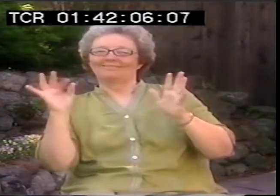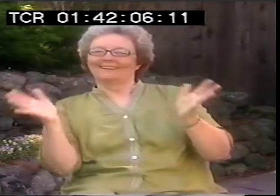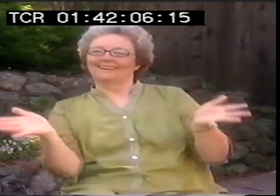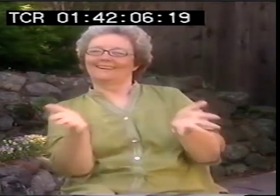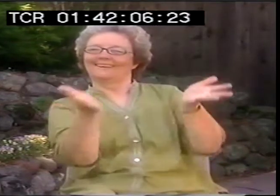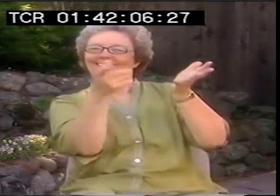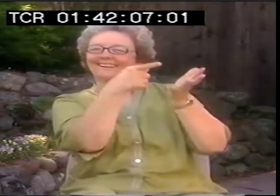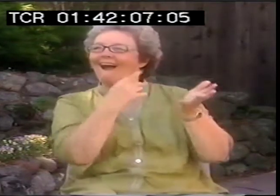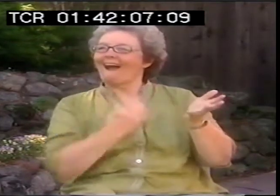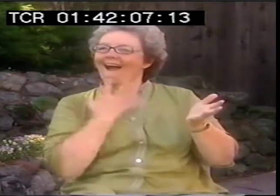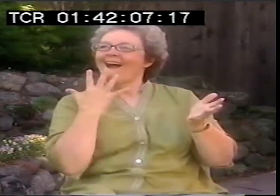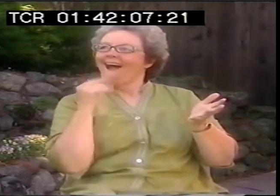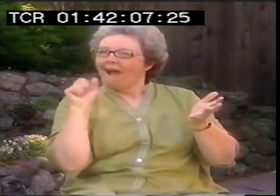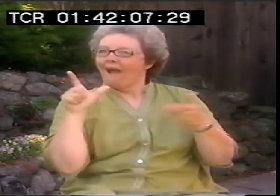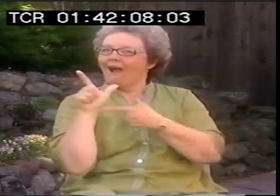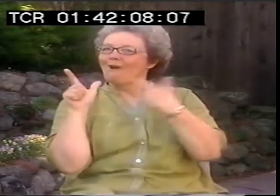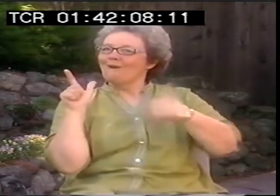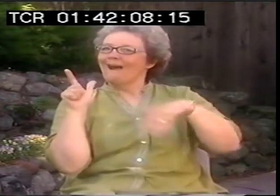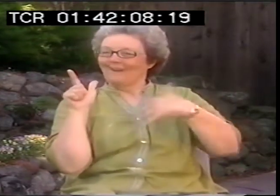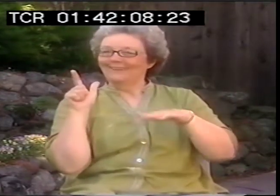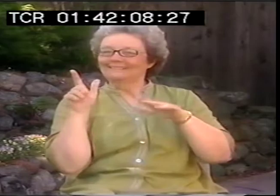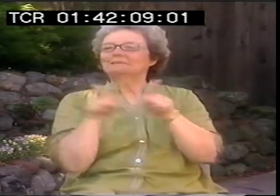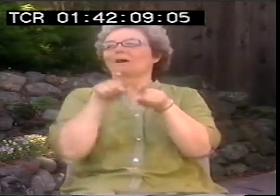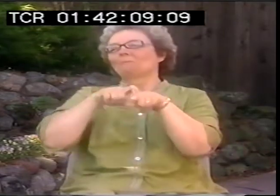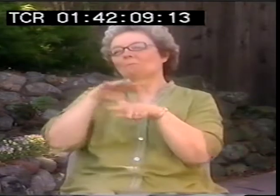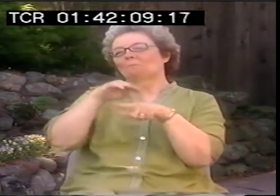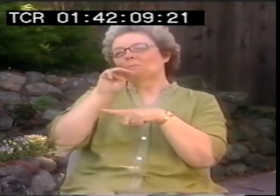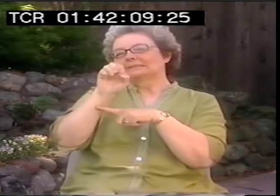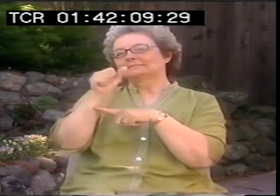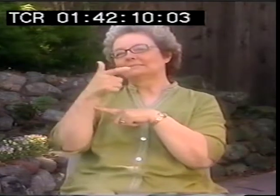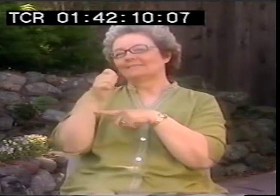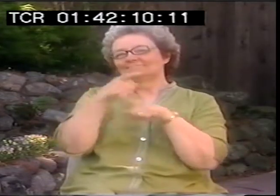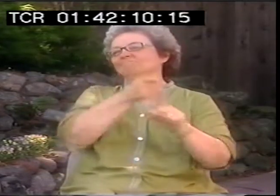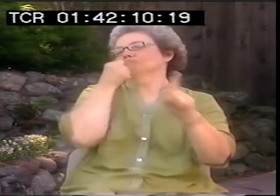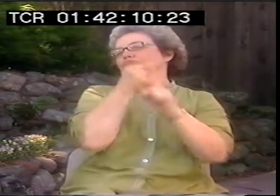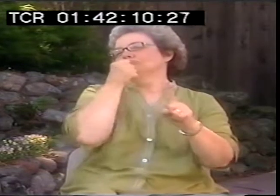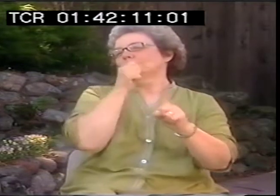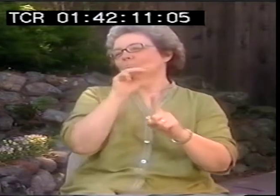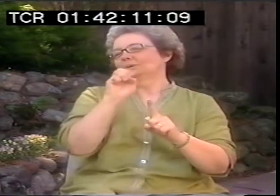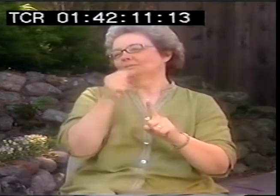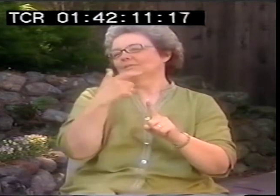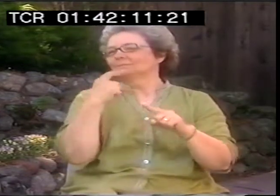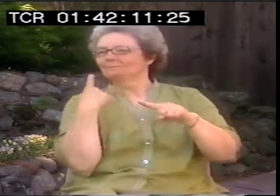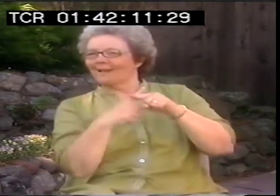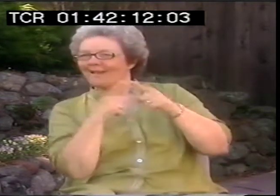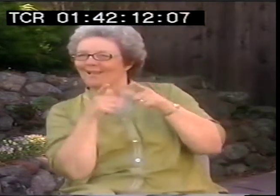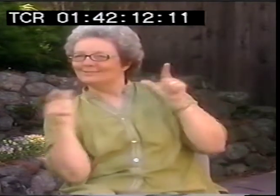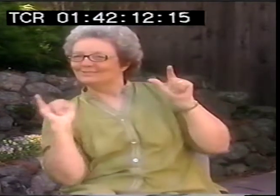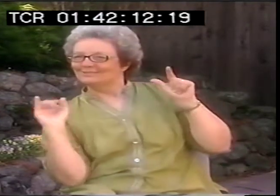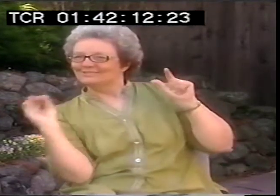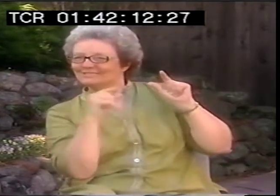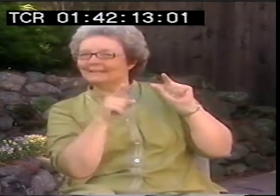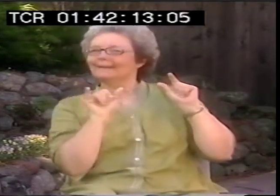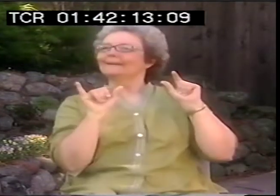They were never given that at the same time. The message will not always be obvious to them.